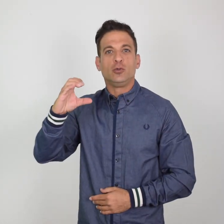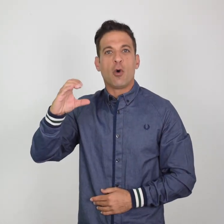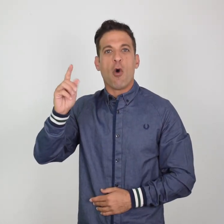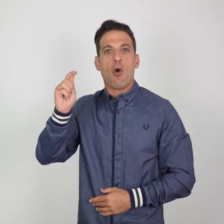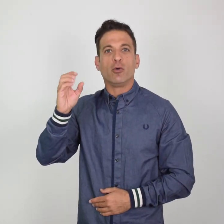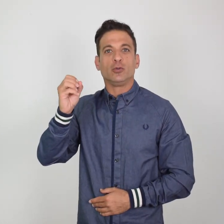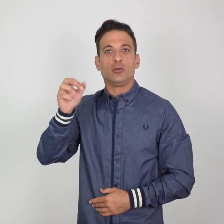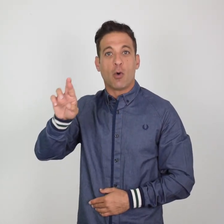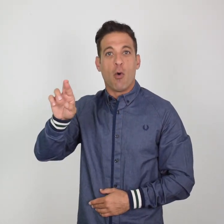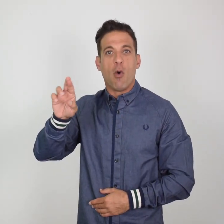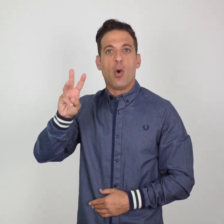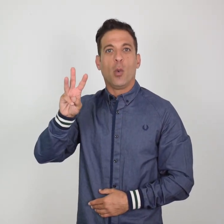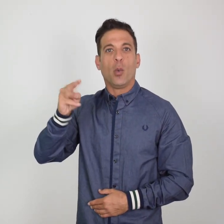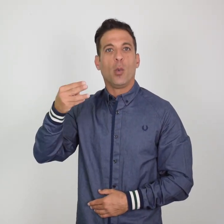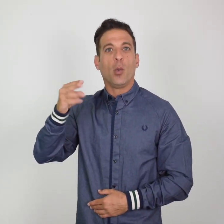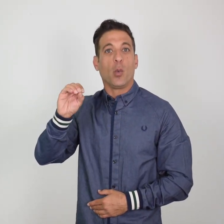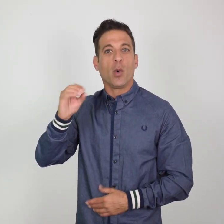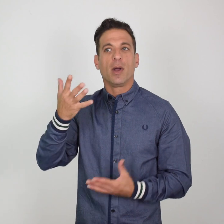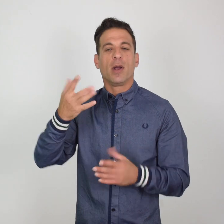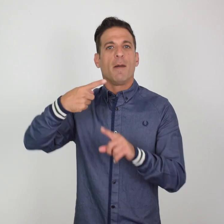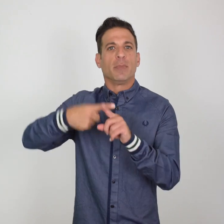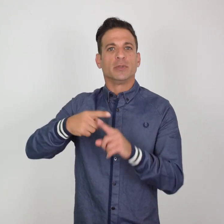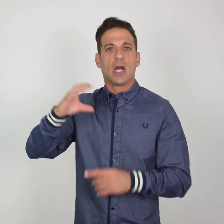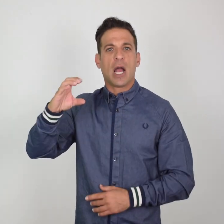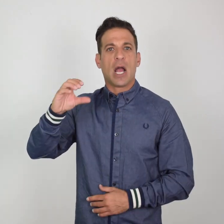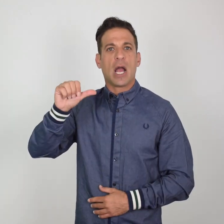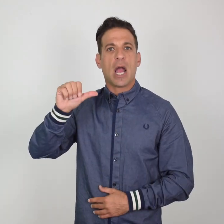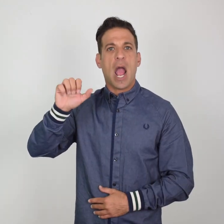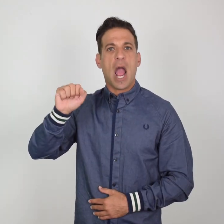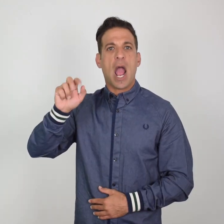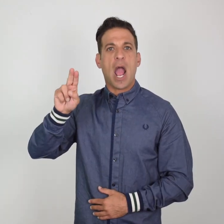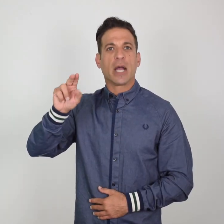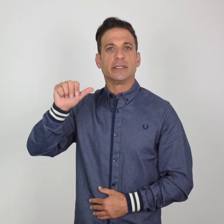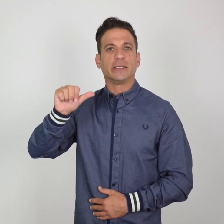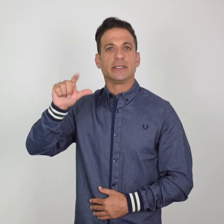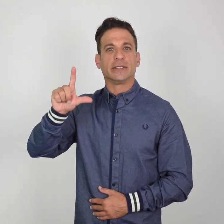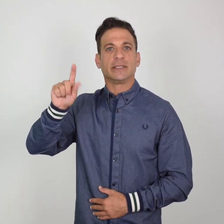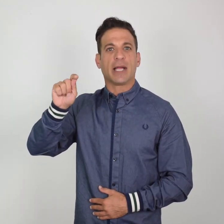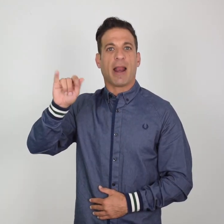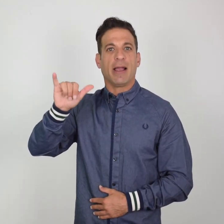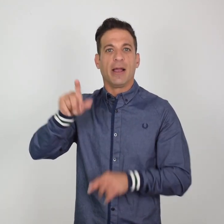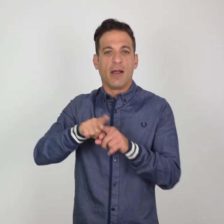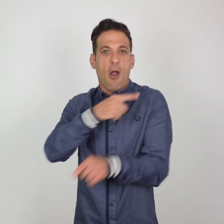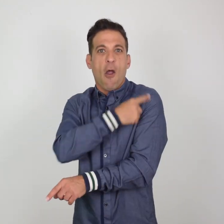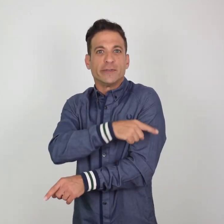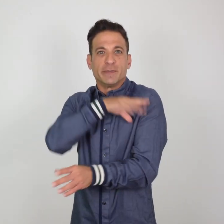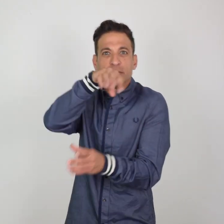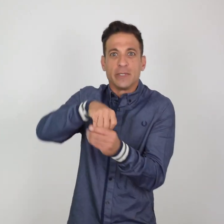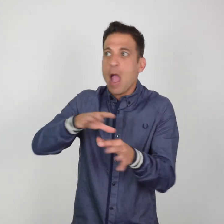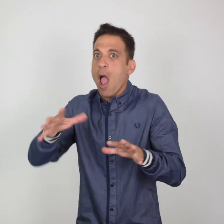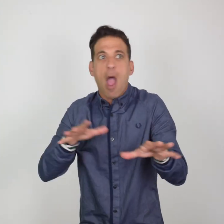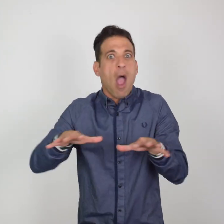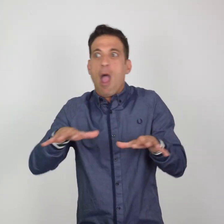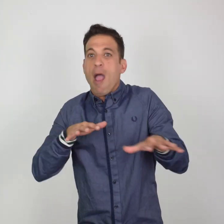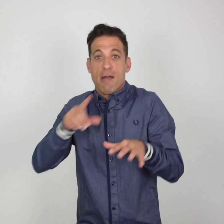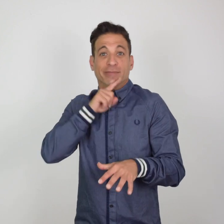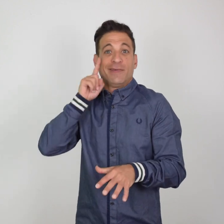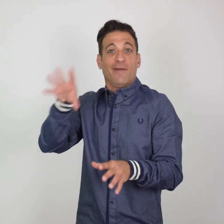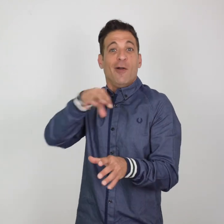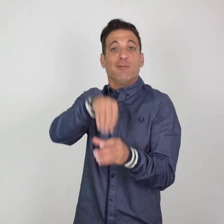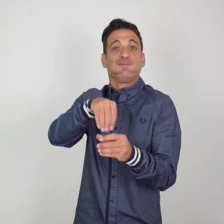and Casualty. Stone congratulated Boyle and said that his acceptance